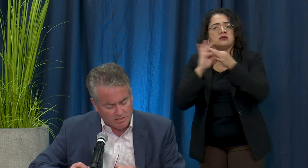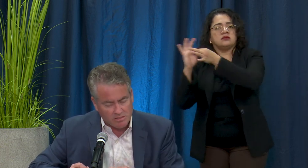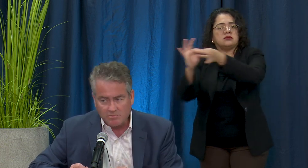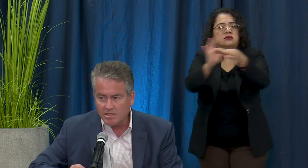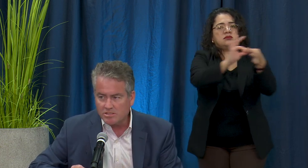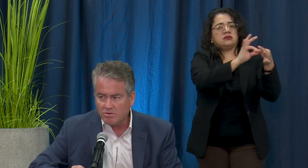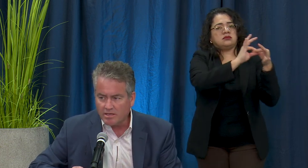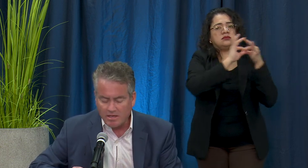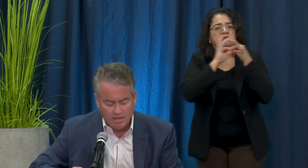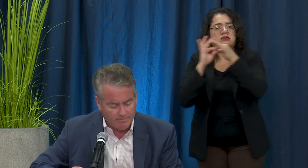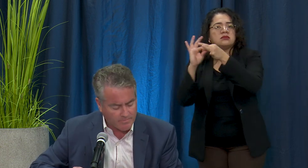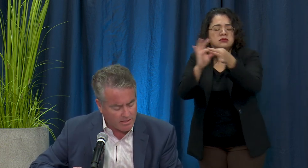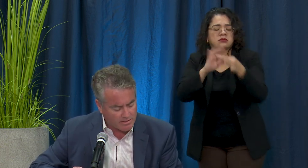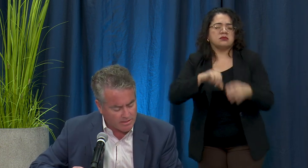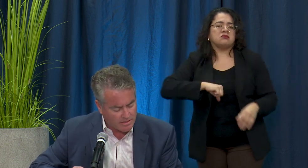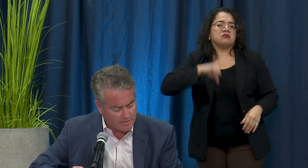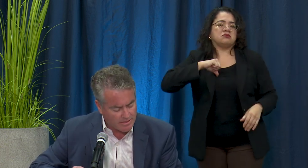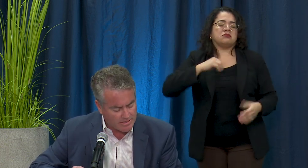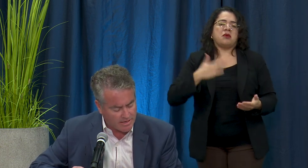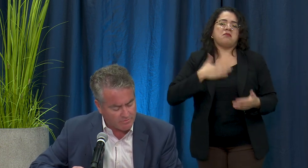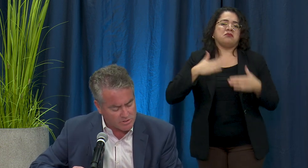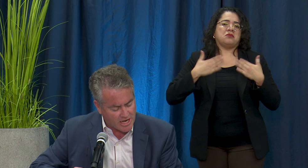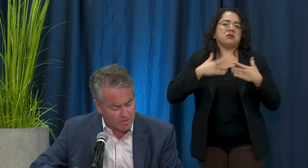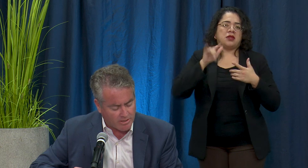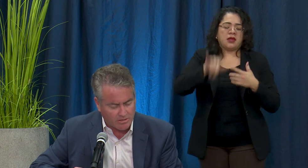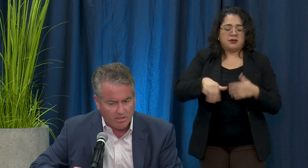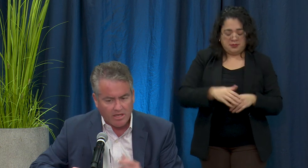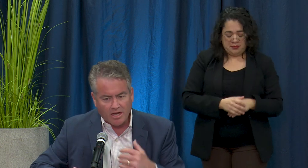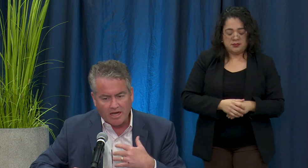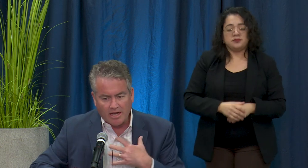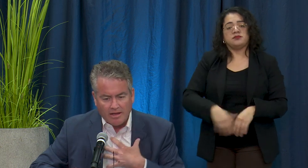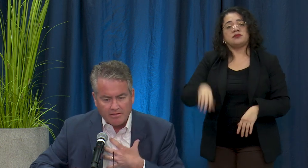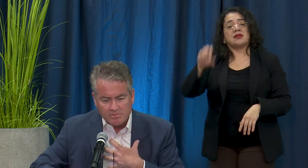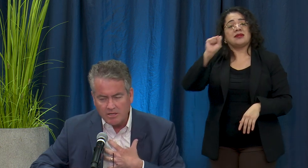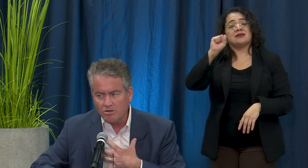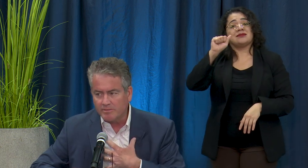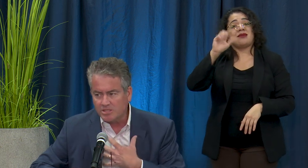on some things going on and coming down from Sacramento. As many you know I'm a